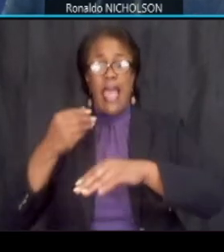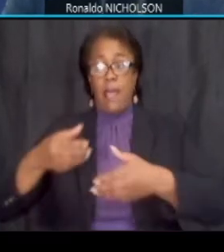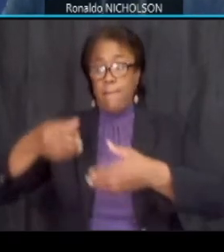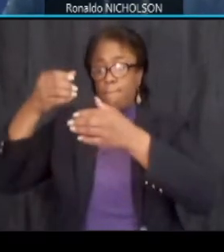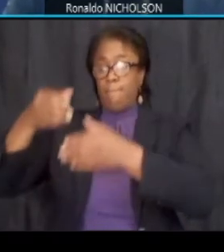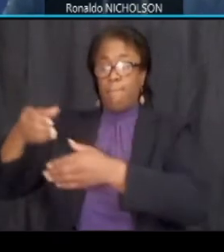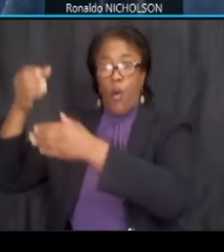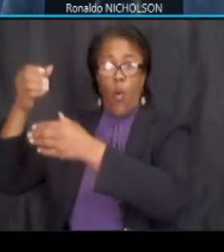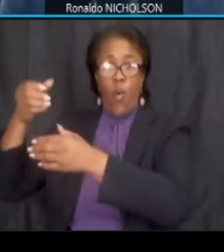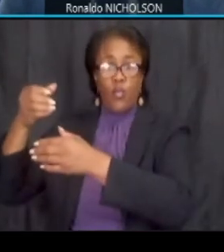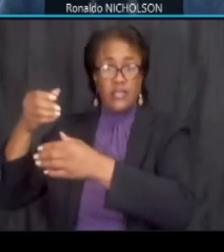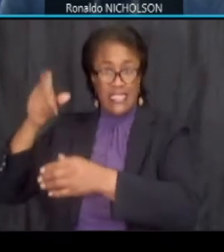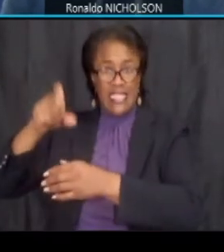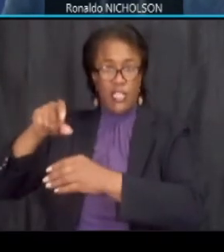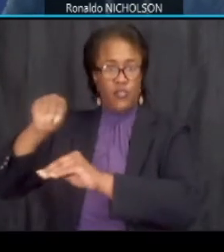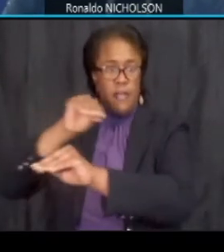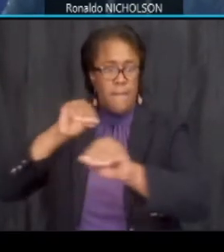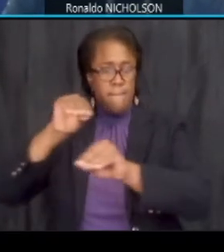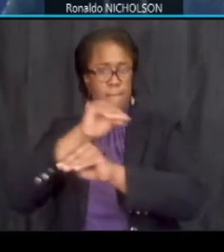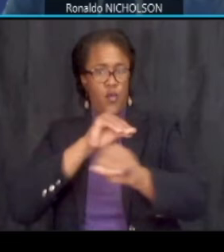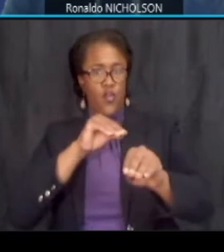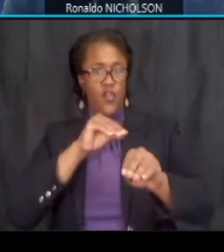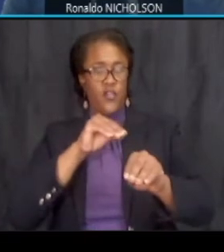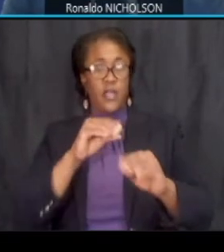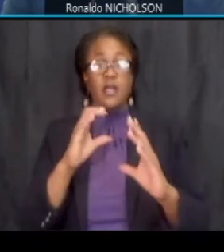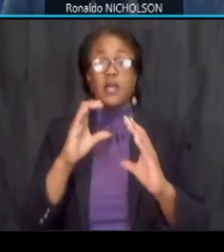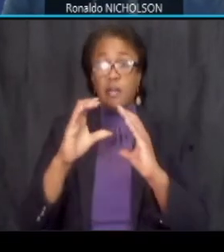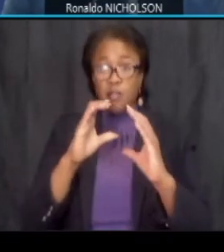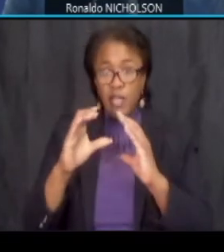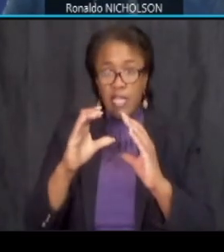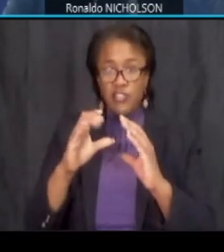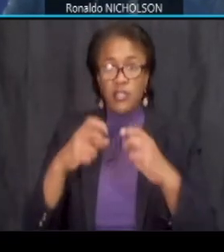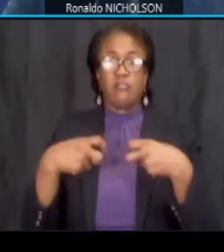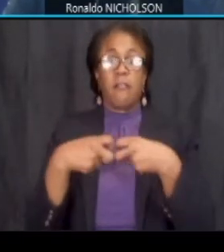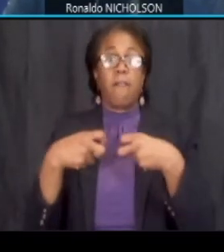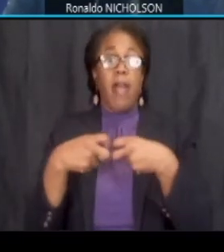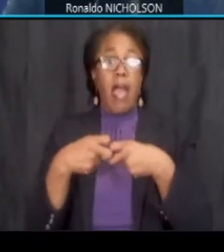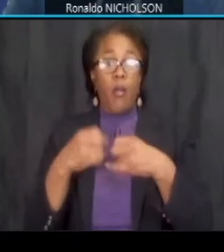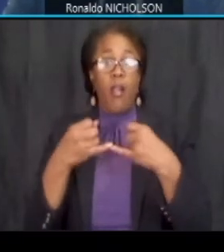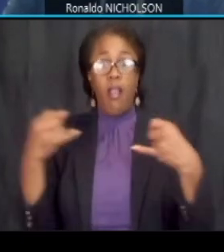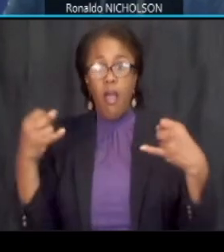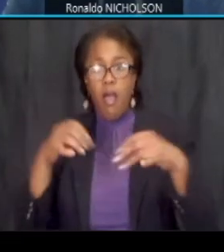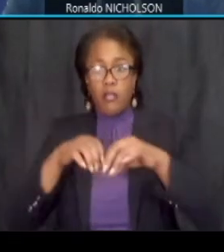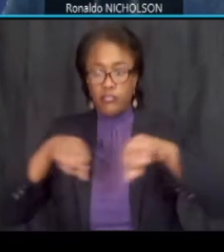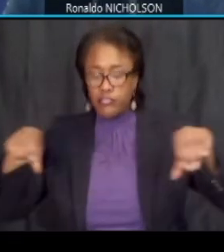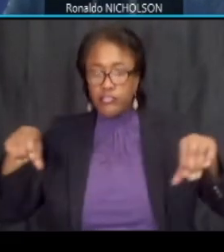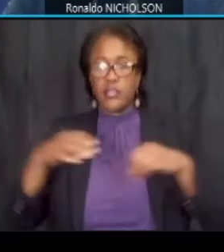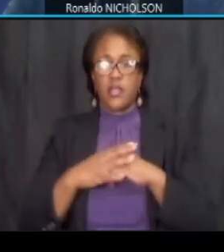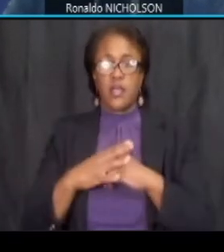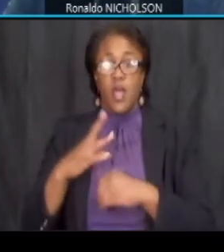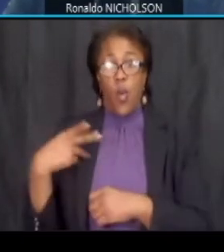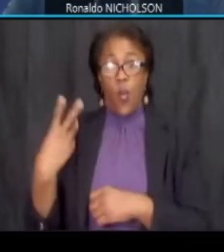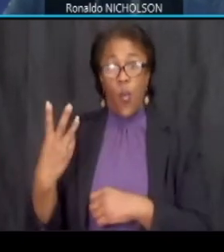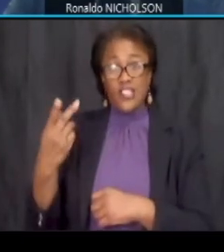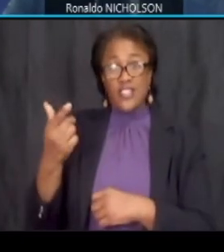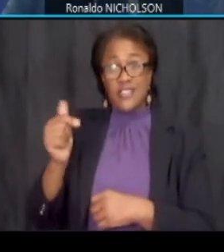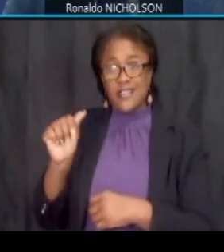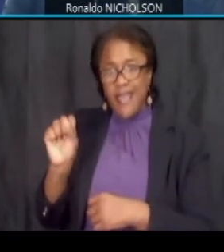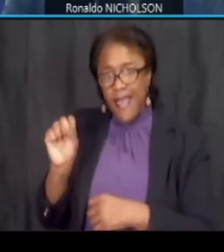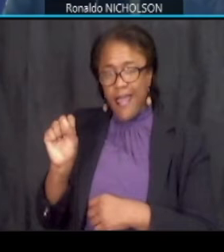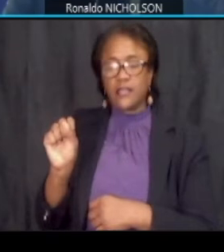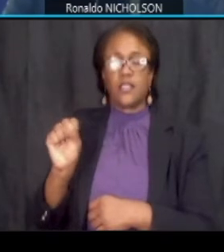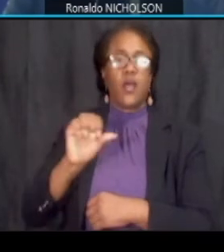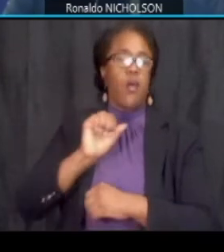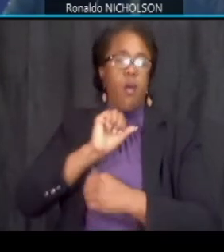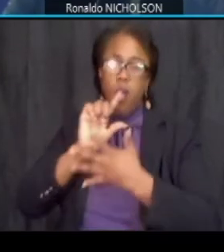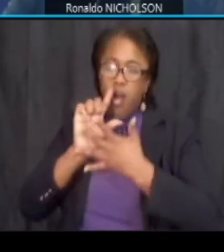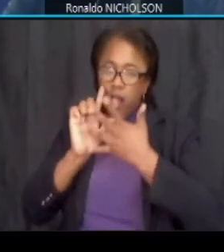as well as communication power conduit washington gas all the utilities have to be ingested